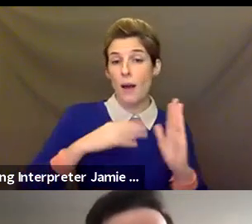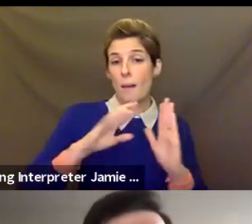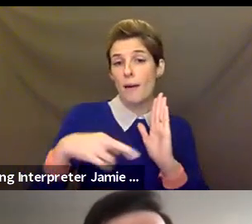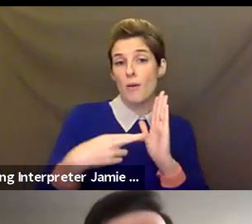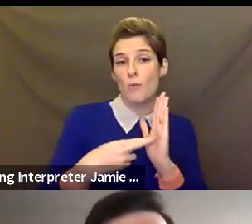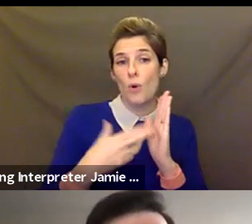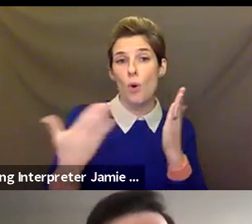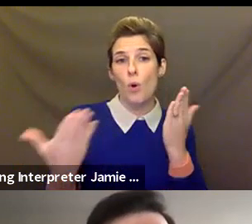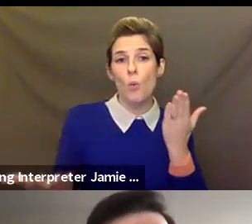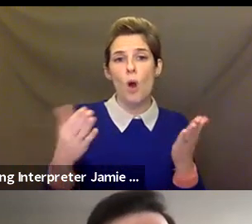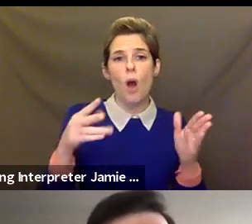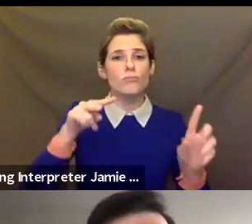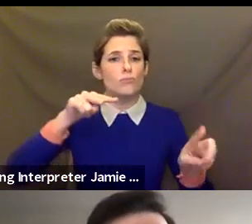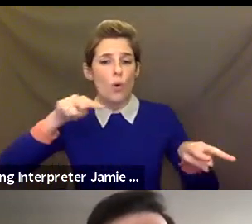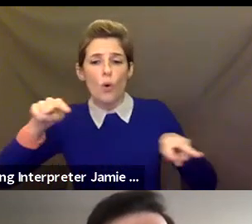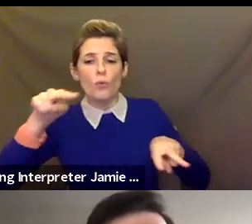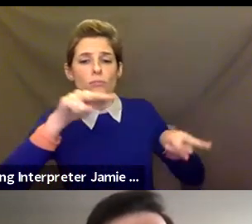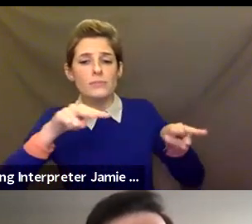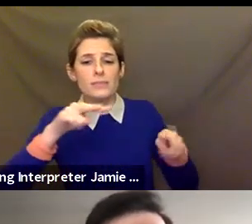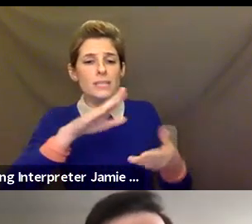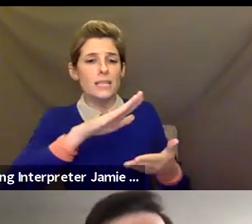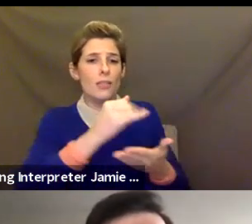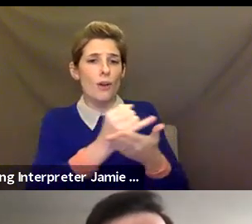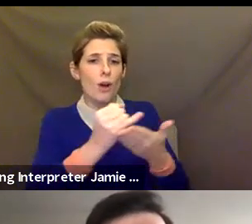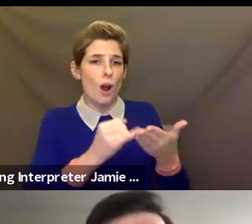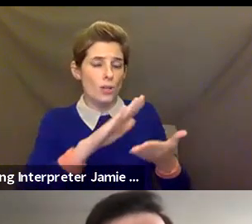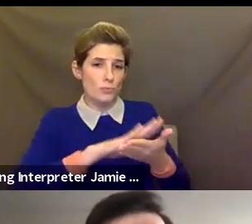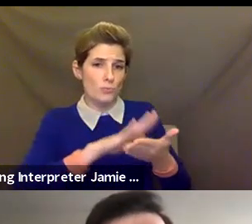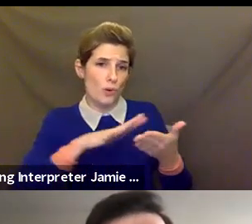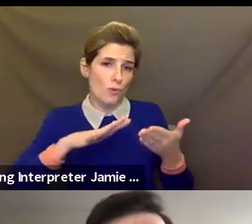schools throughout the city. So I will pass it on to the next person.